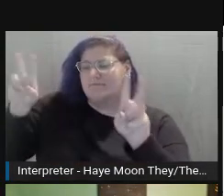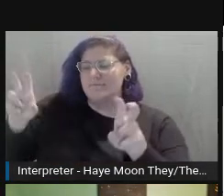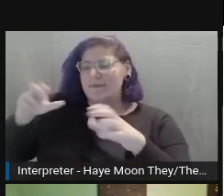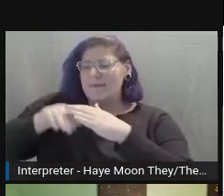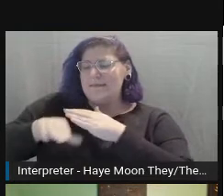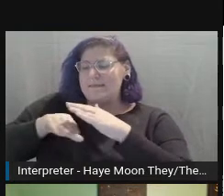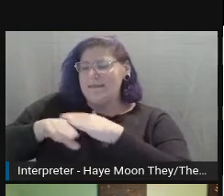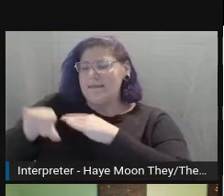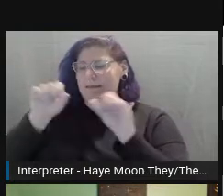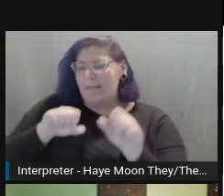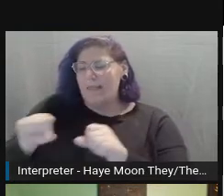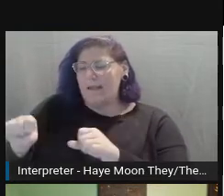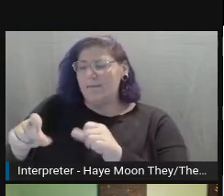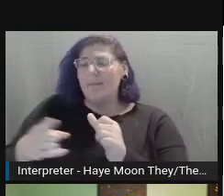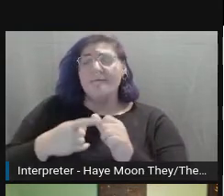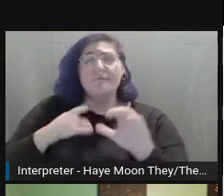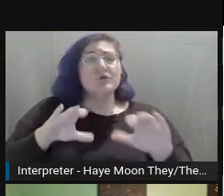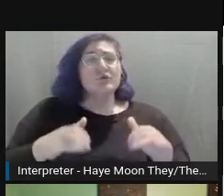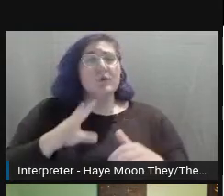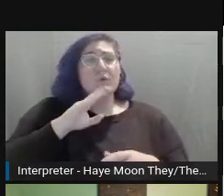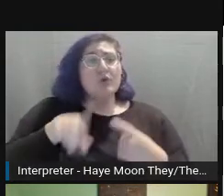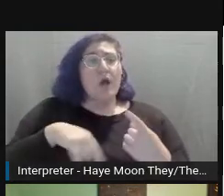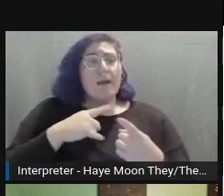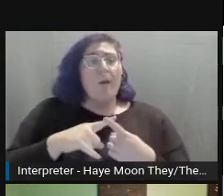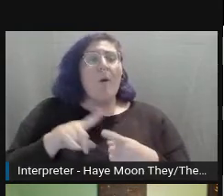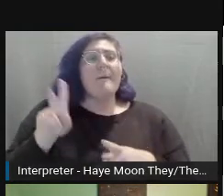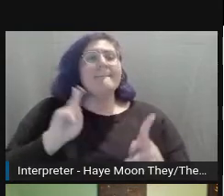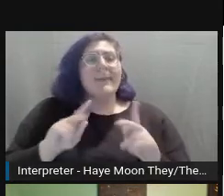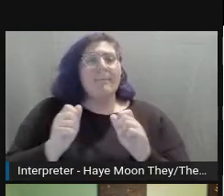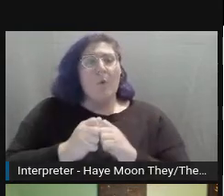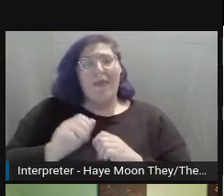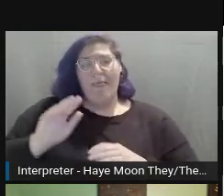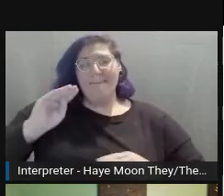The first group that we'll talk about, people with mobility impairments benefit from accessibility.